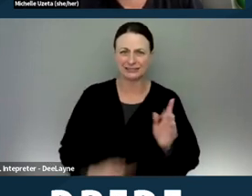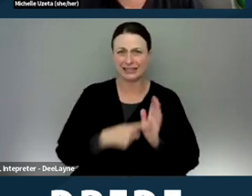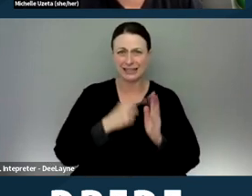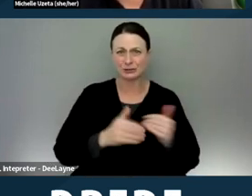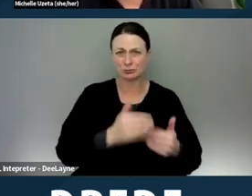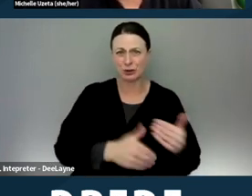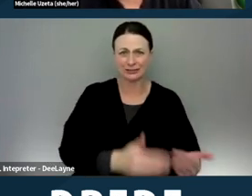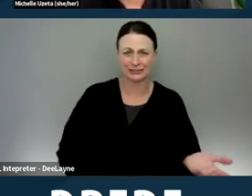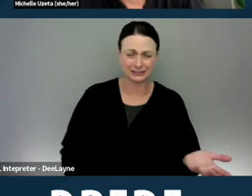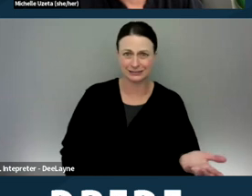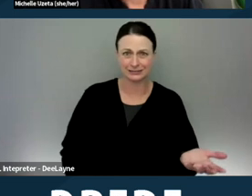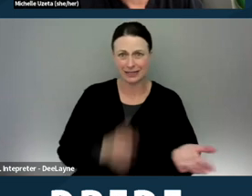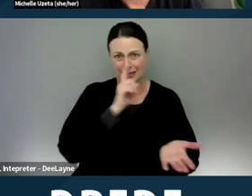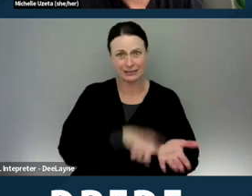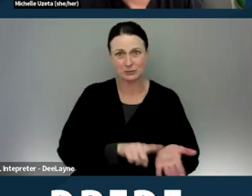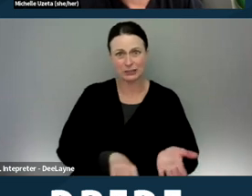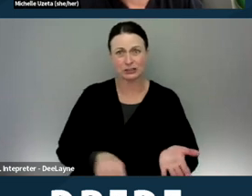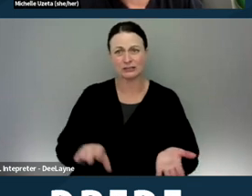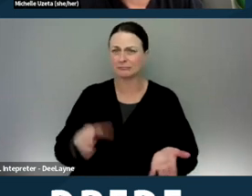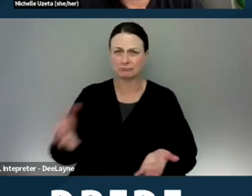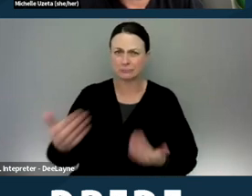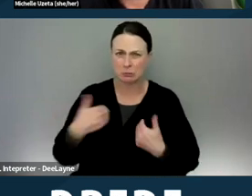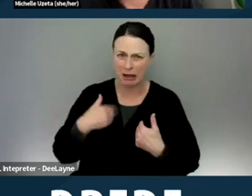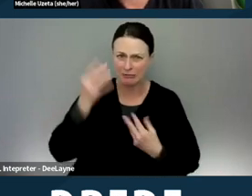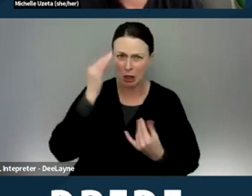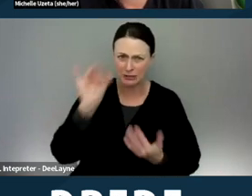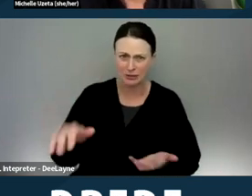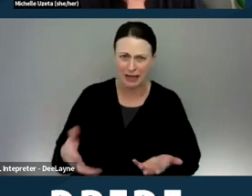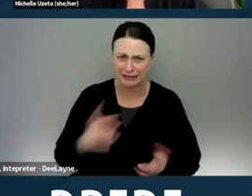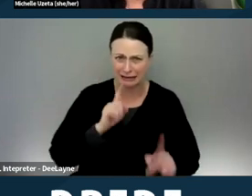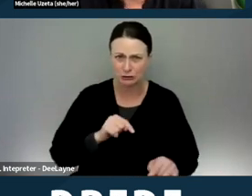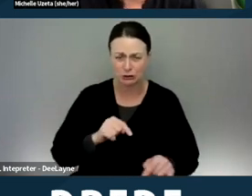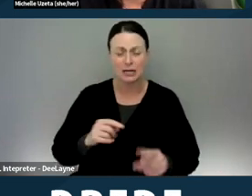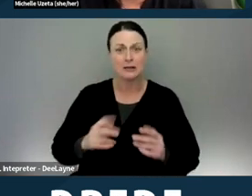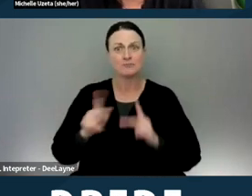and get the inspection done. And Chancela do you have thoughts on that? Like if people are advocating with landlords,